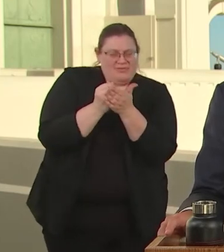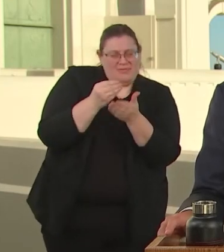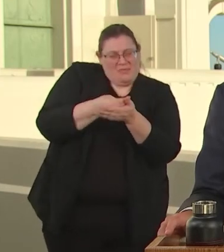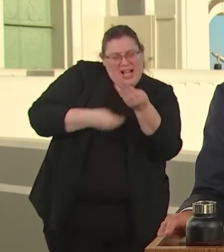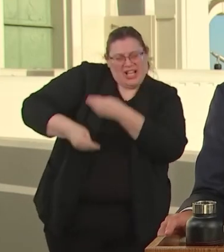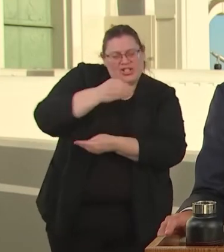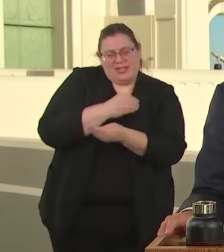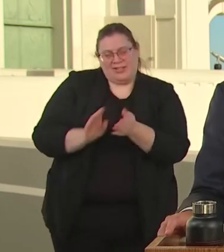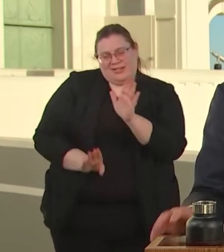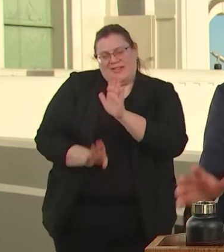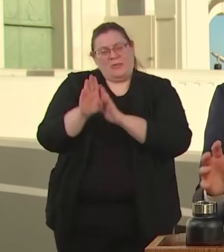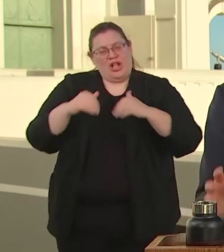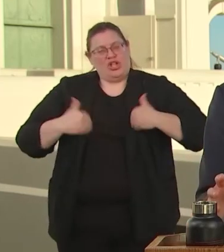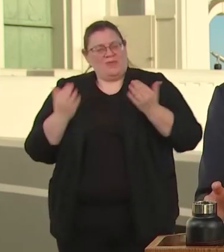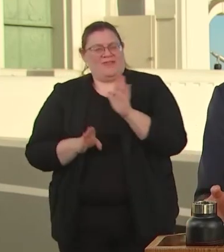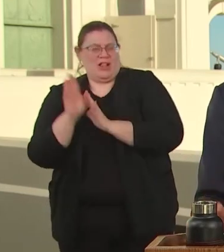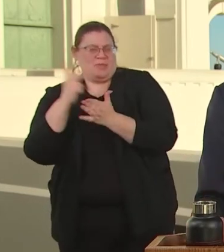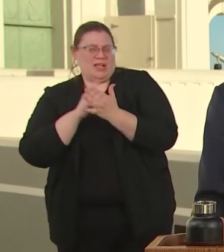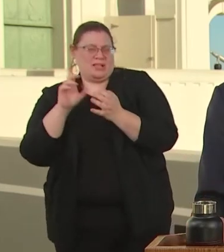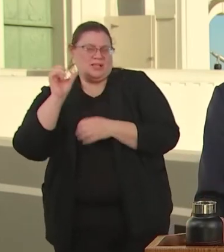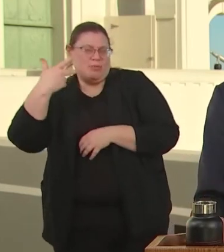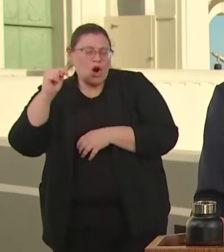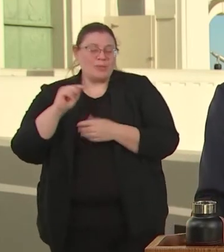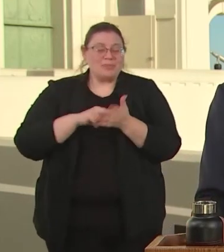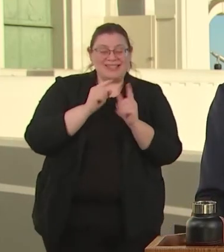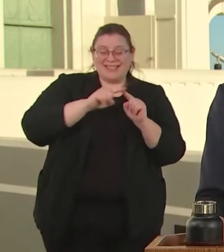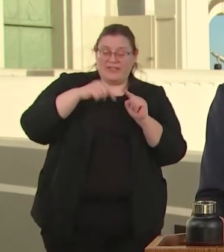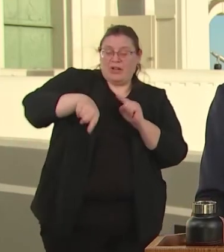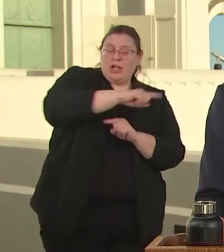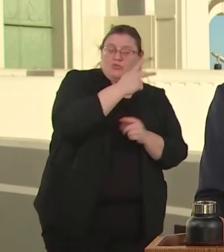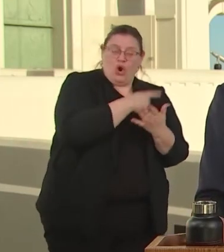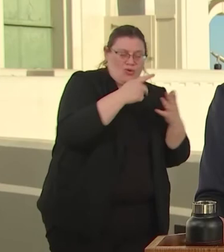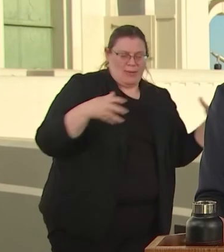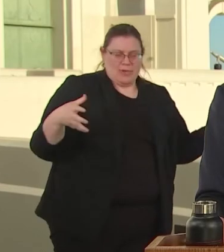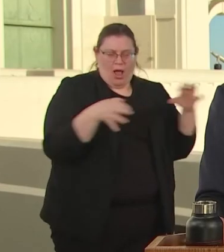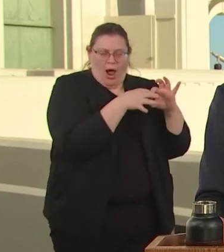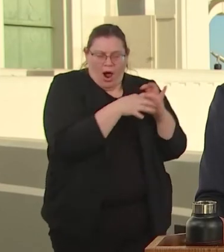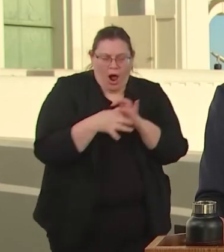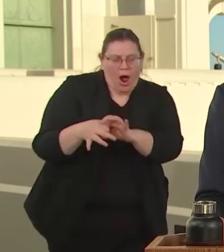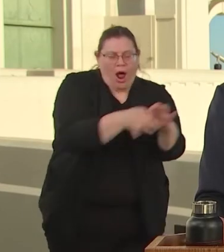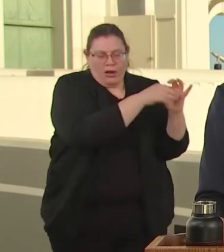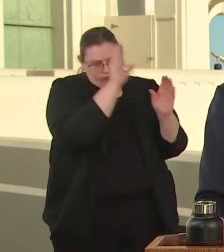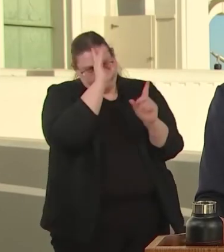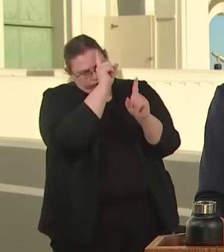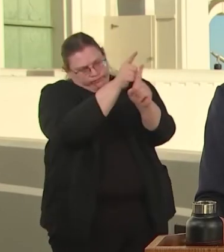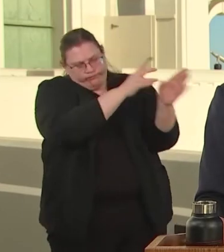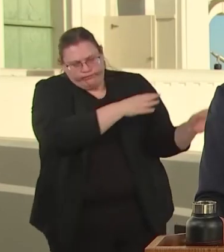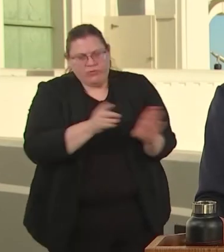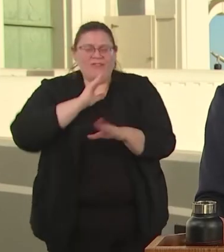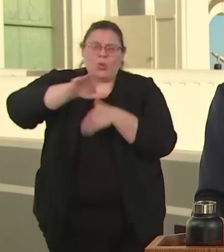PROGRAMS AND TO CONVENE A YOUTH STRATEGY CITY WIDE. YOUNG ANGELINOS WE WANT TO YOU